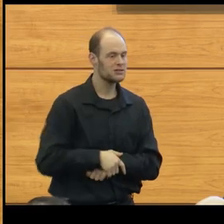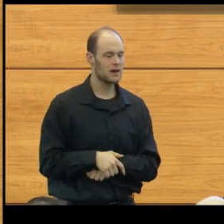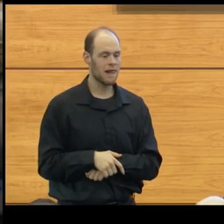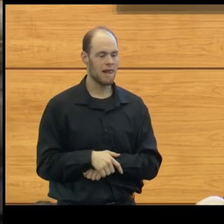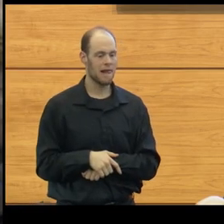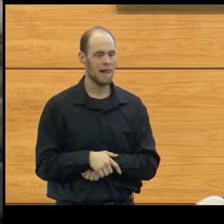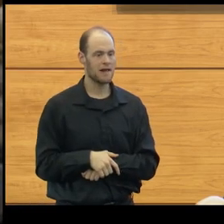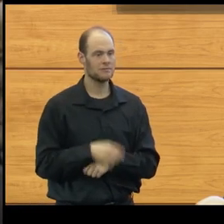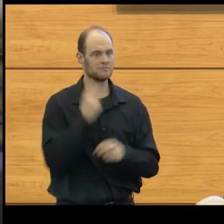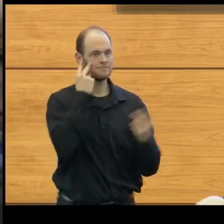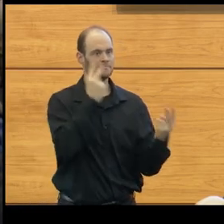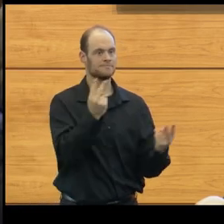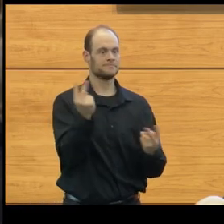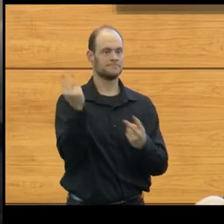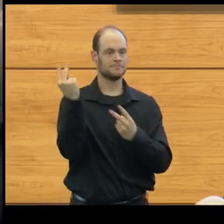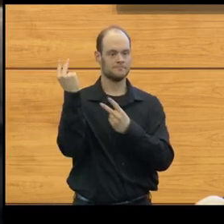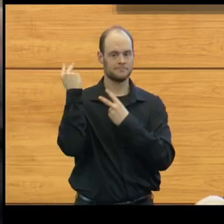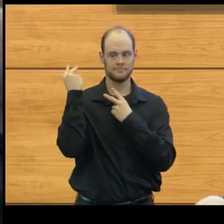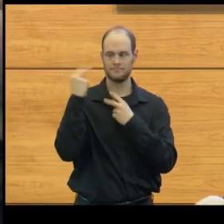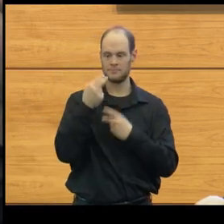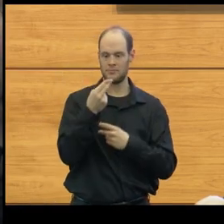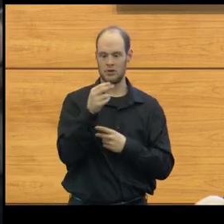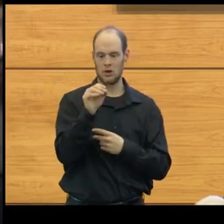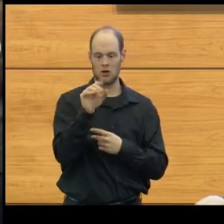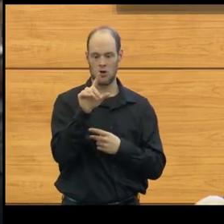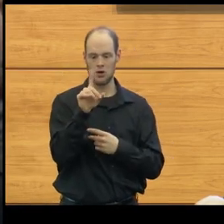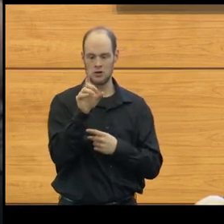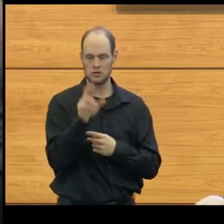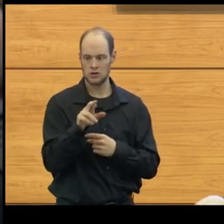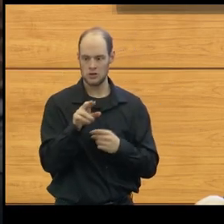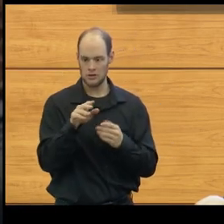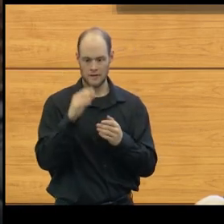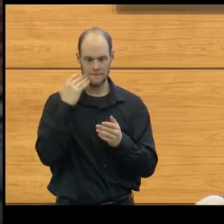Just thinking back to Mr. Holter and how he looked through the phone book.